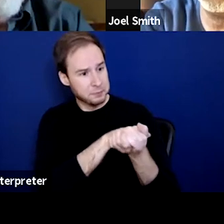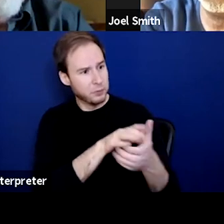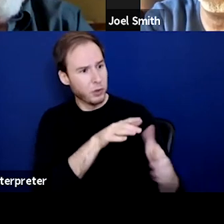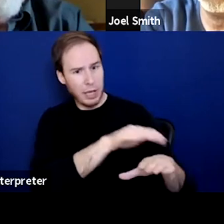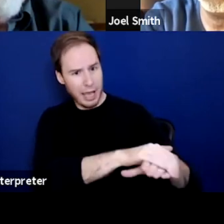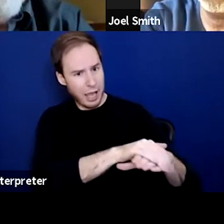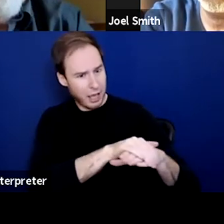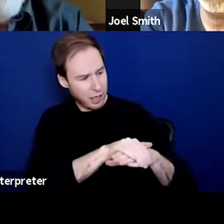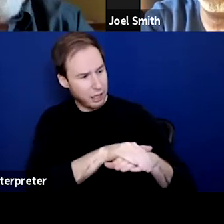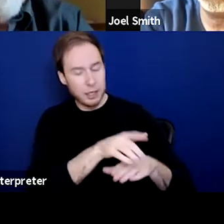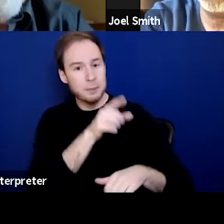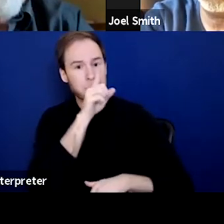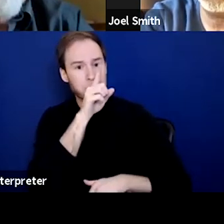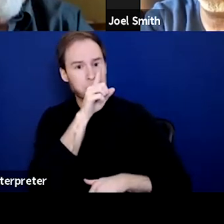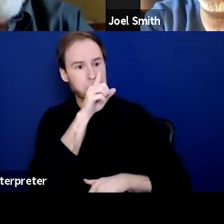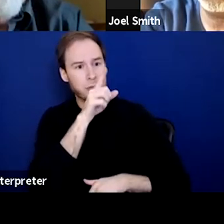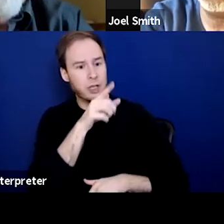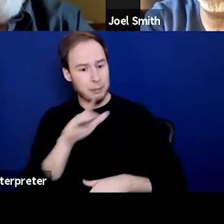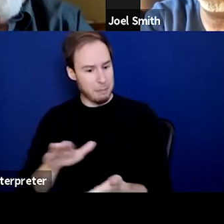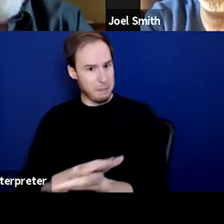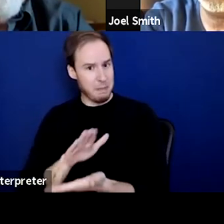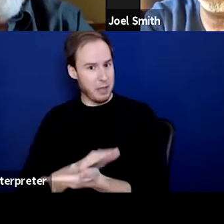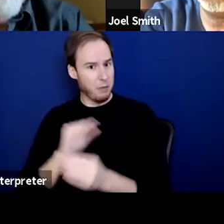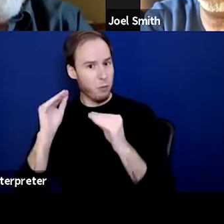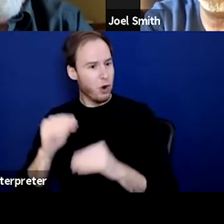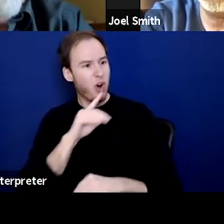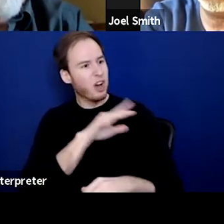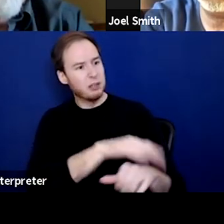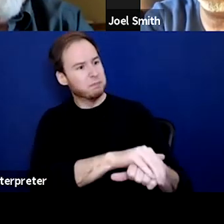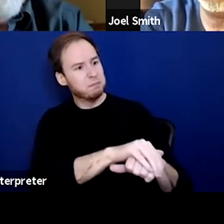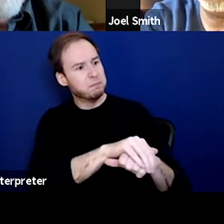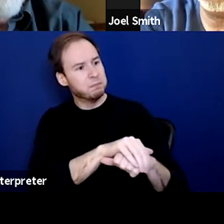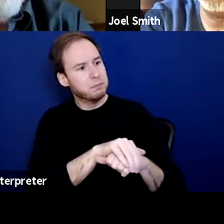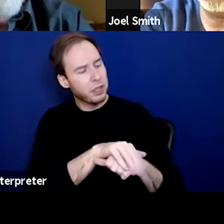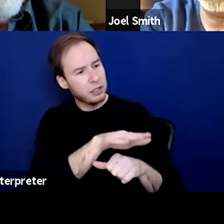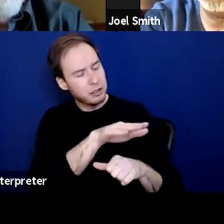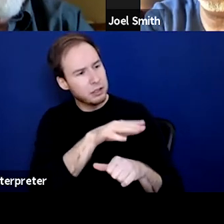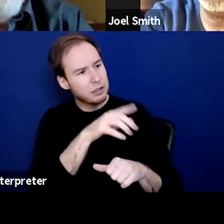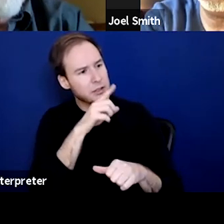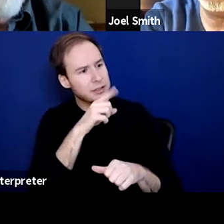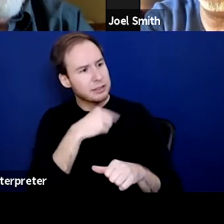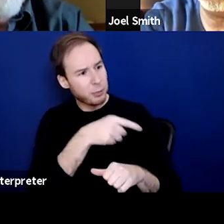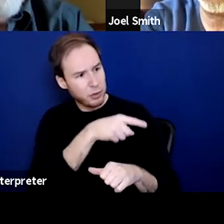And she didn't say anything about my papers. She said, "Tell me that you're in counseling for this."